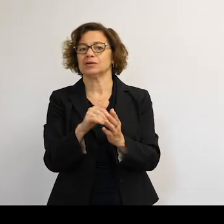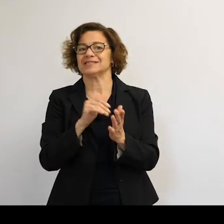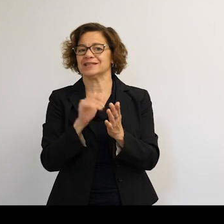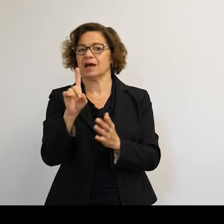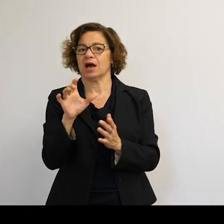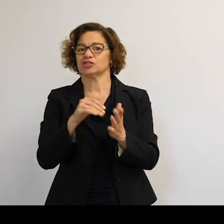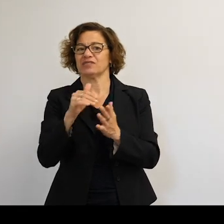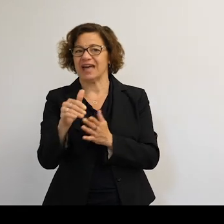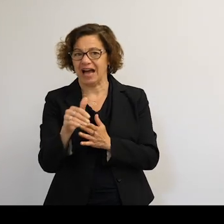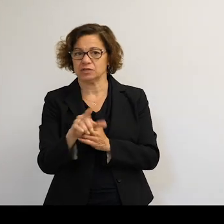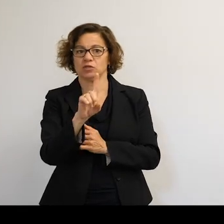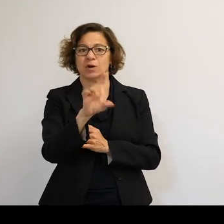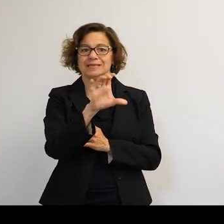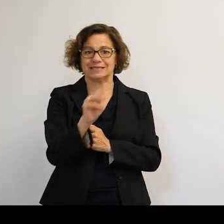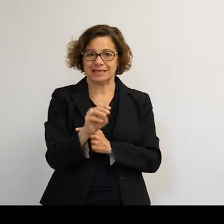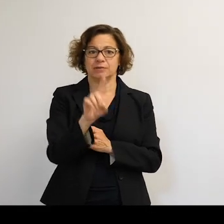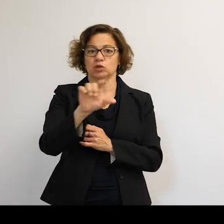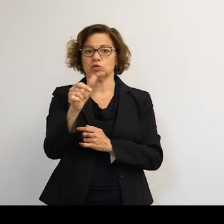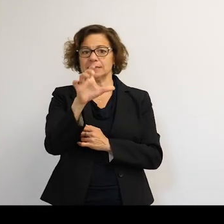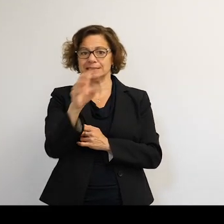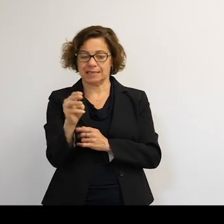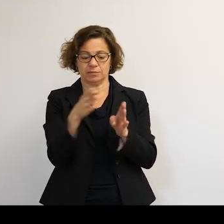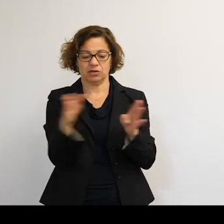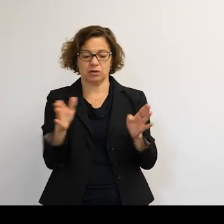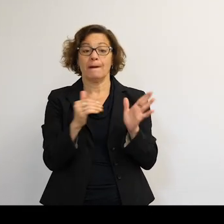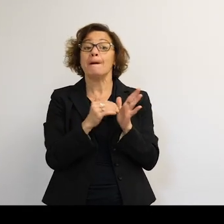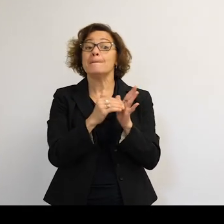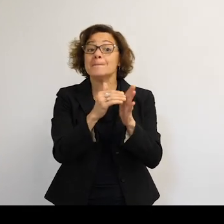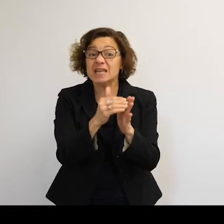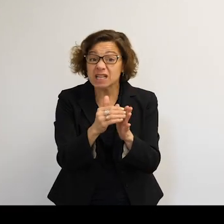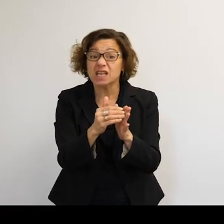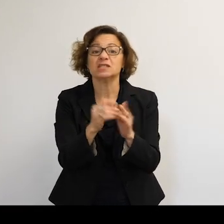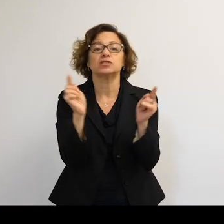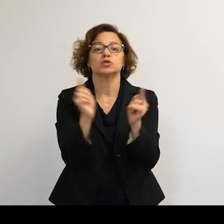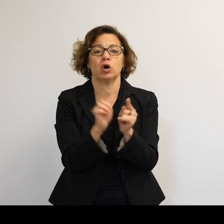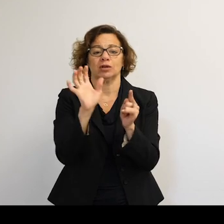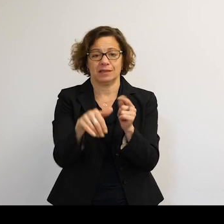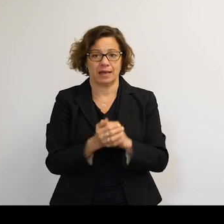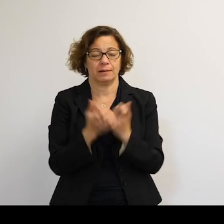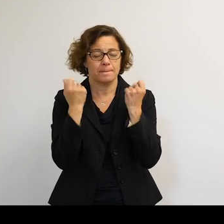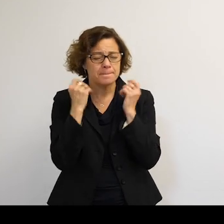in the 1-centimeter to 10-centimeter range. Millions of objects smaller than that is the estimates,